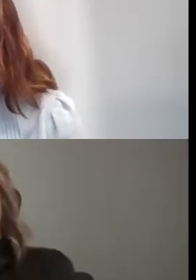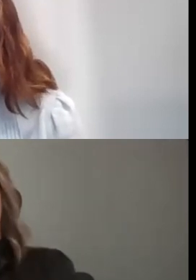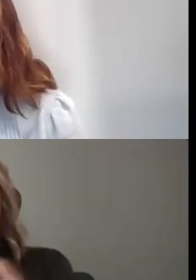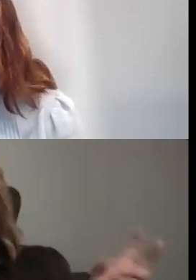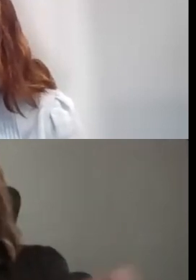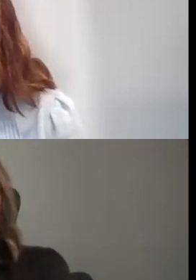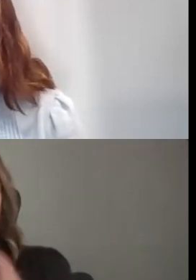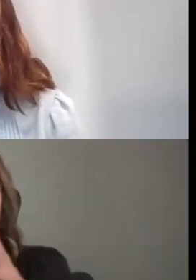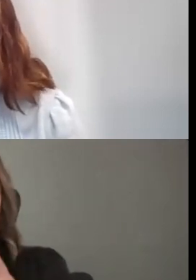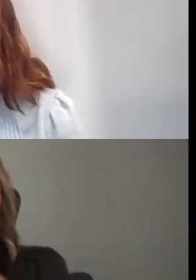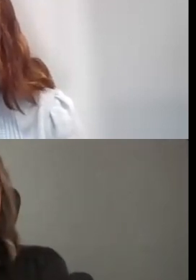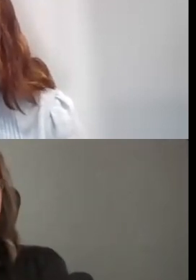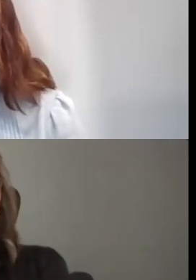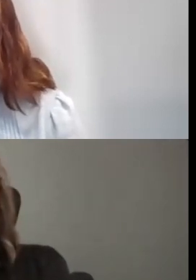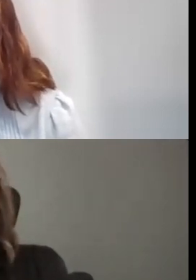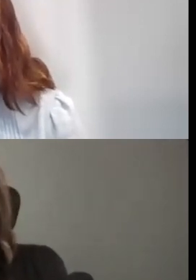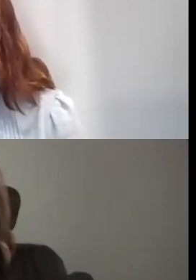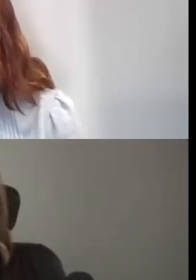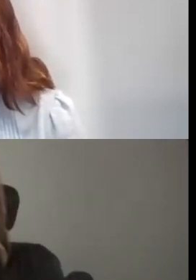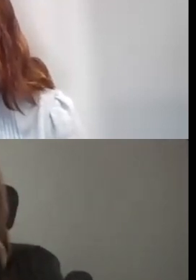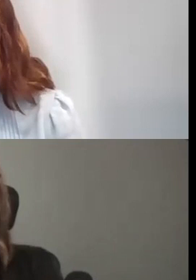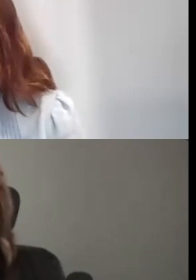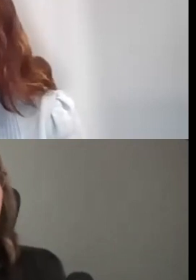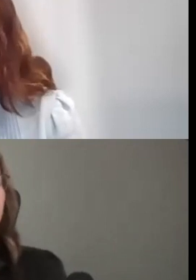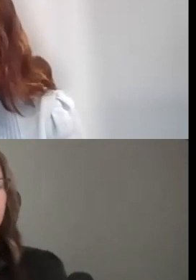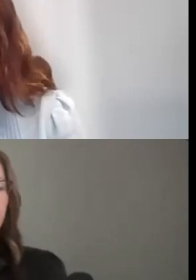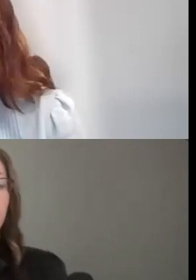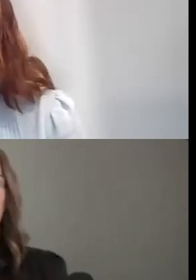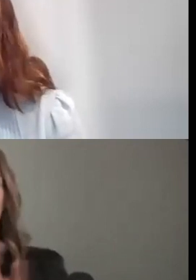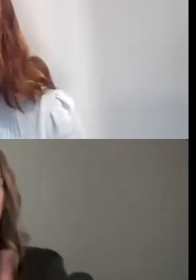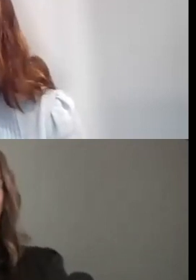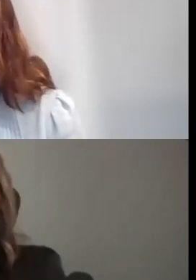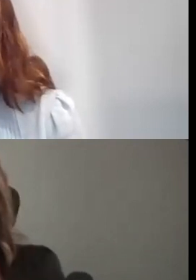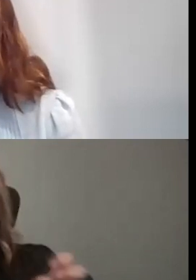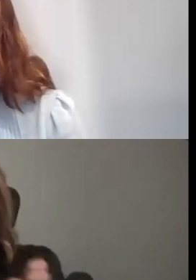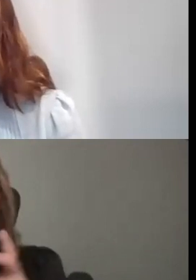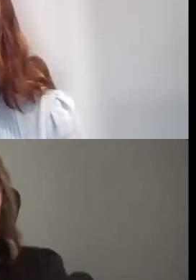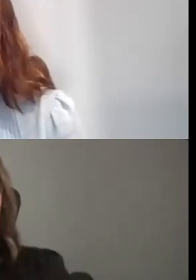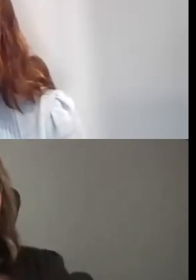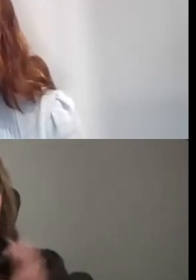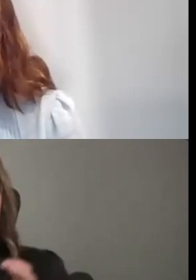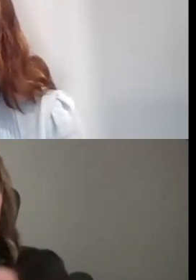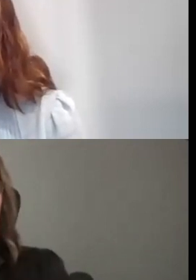THEY ARE. I'M ALSO GOING TO PUT IN THE CHAT THE LINK TO BECOME A PANELIST.